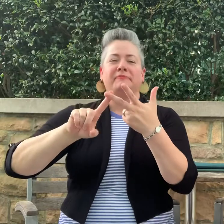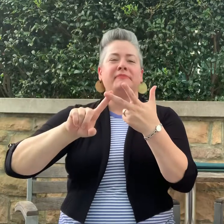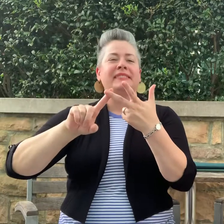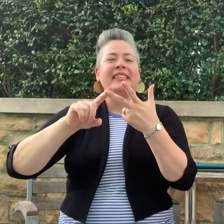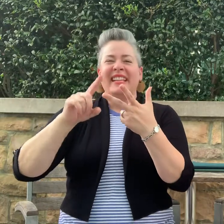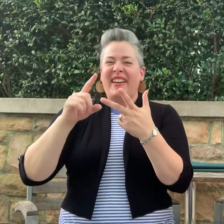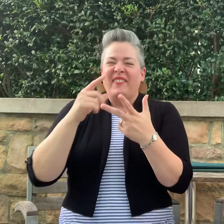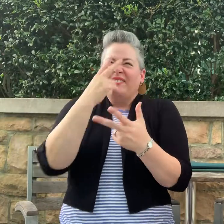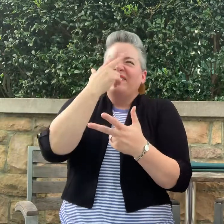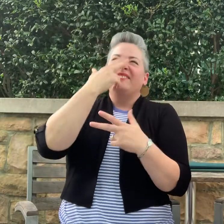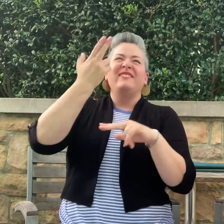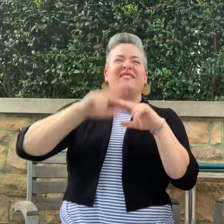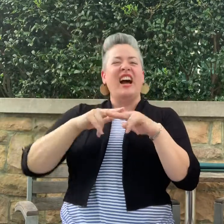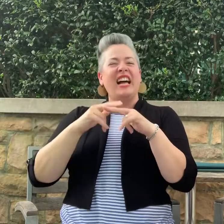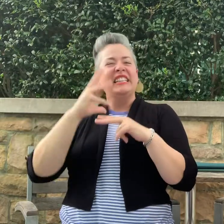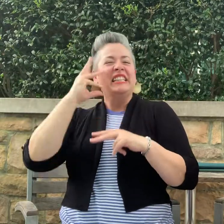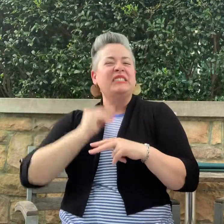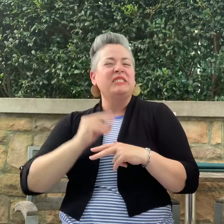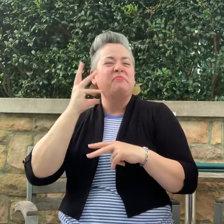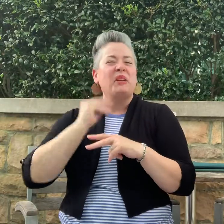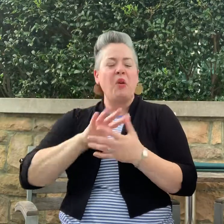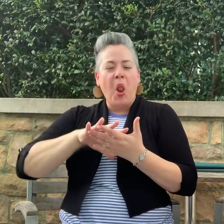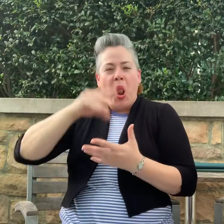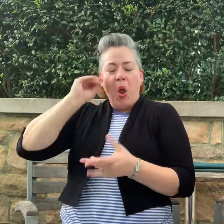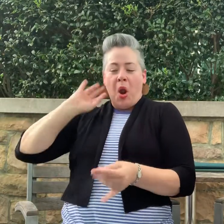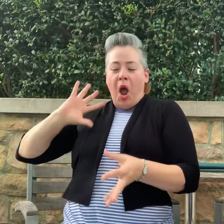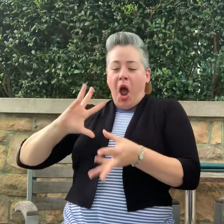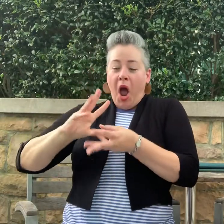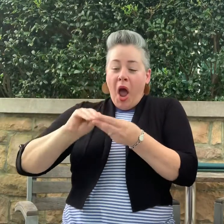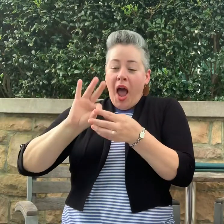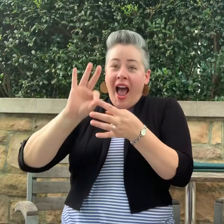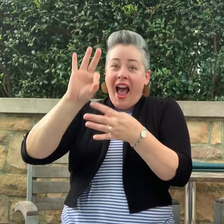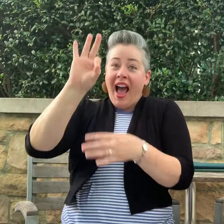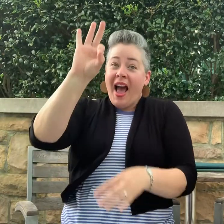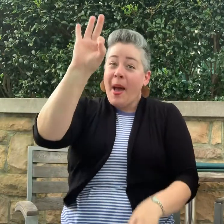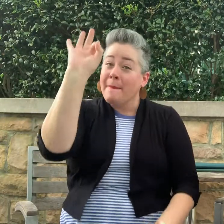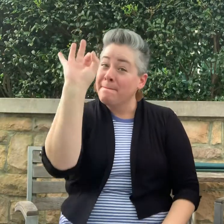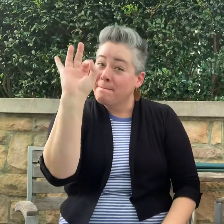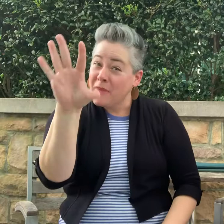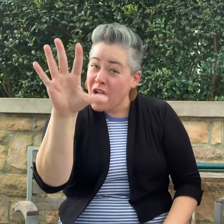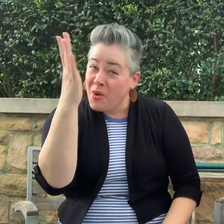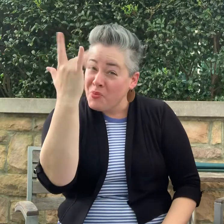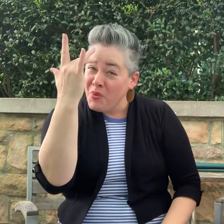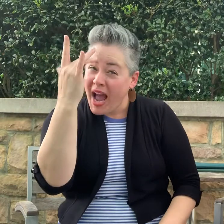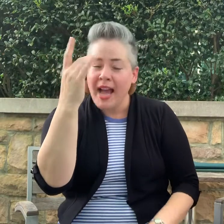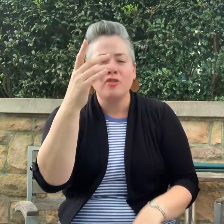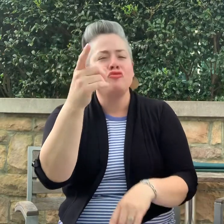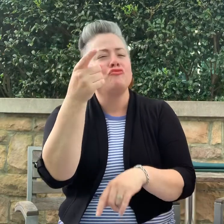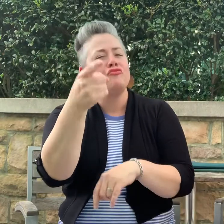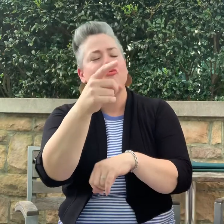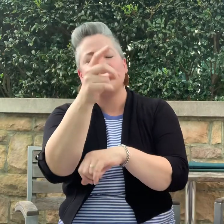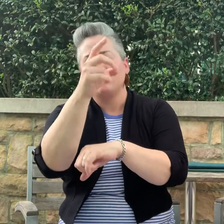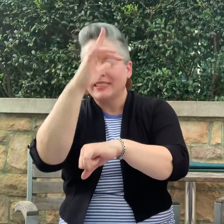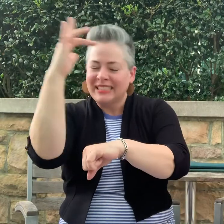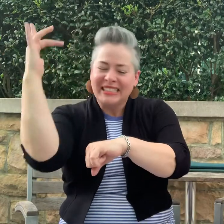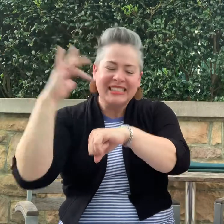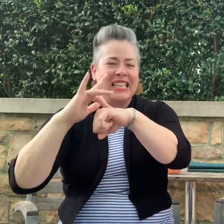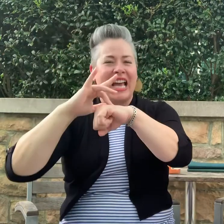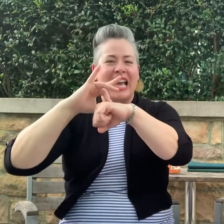learned, and our experiences, we want to share them with you so you can travel the world accessibly!